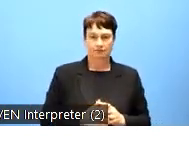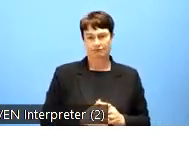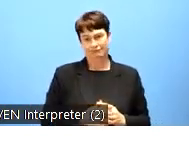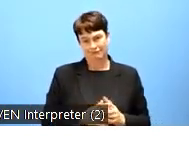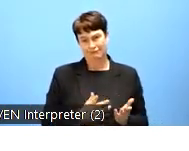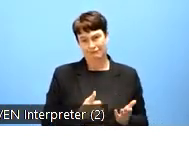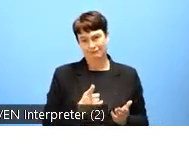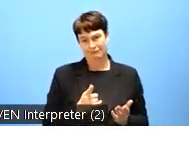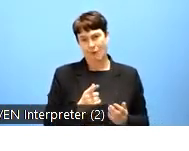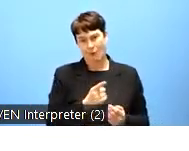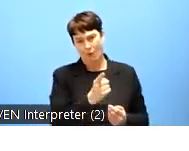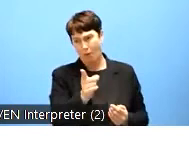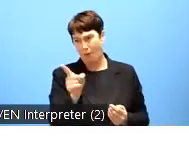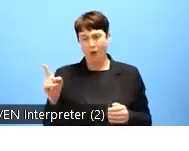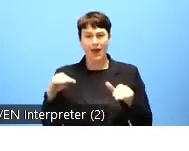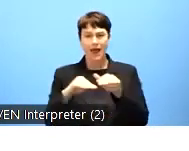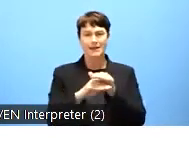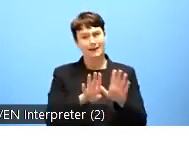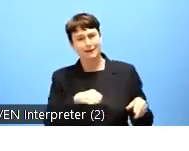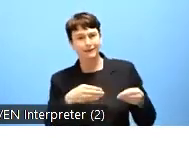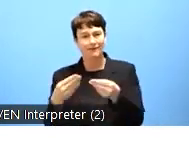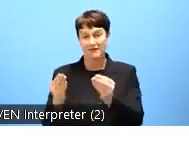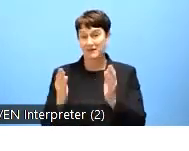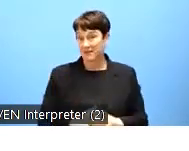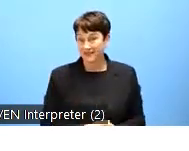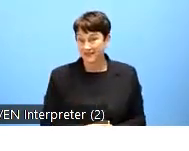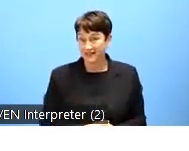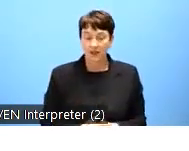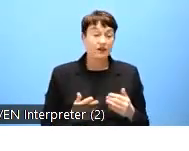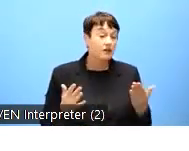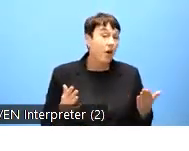The United Nations Special Rapporteur on the rights of persons with disabilities, Mr. Gerard